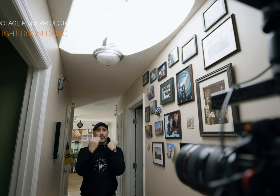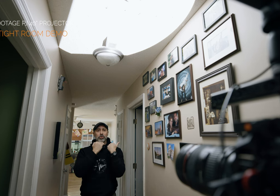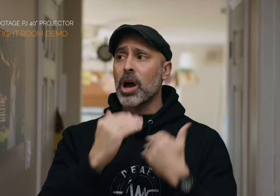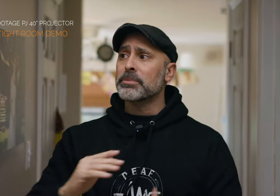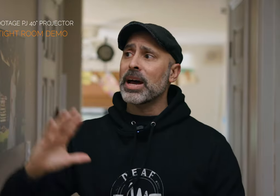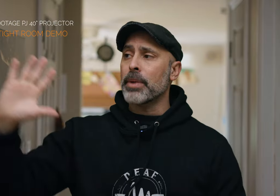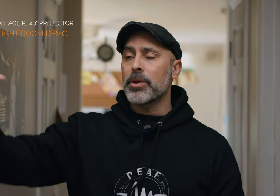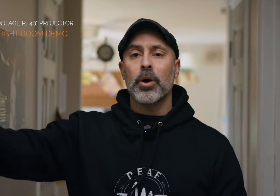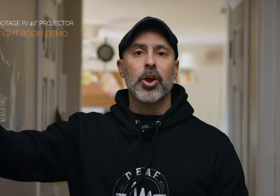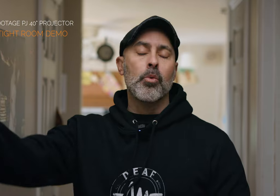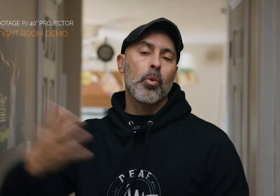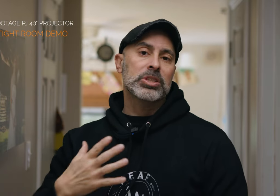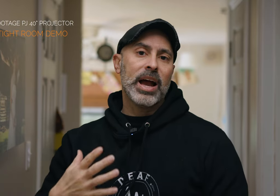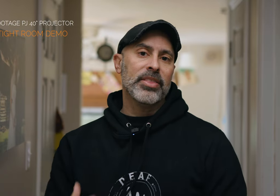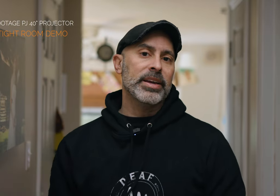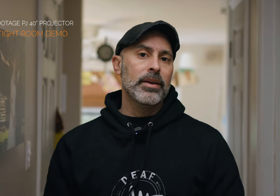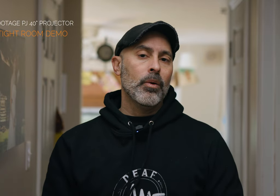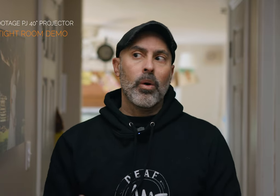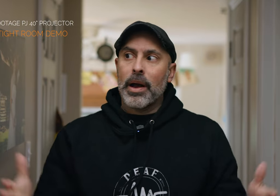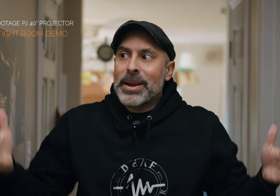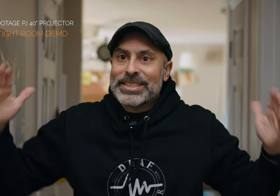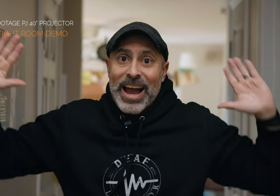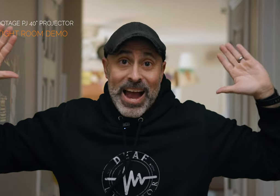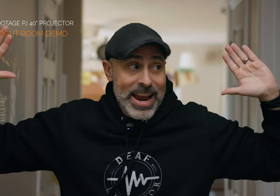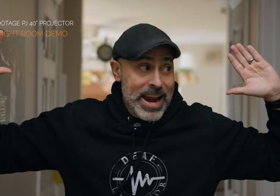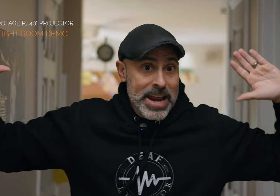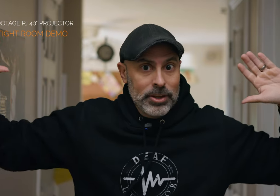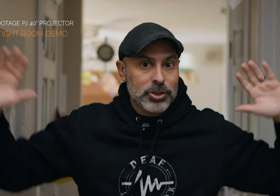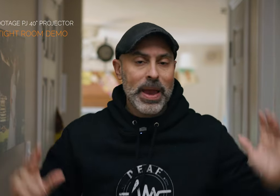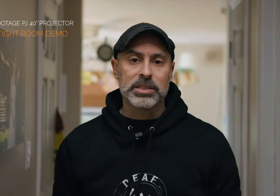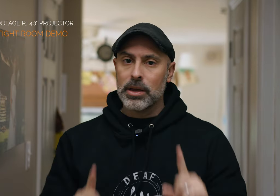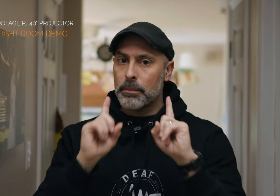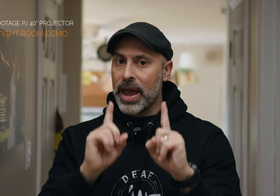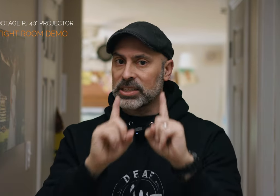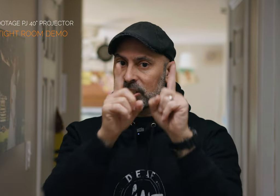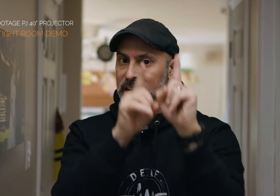so top down maybe you want to go more side light well I'm in a tiny little space but actually check